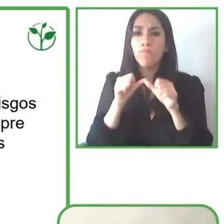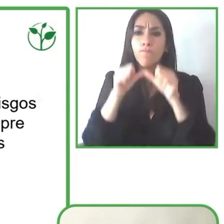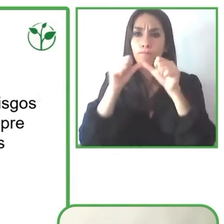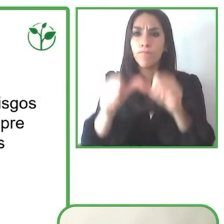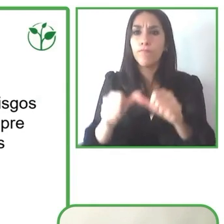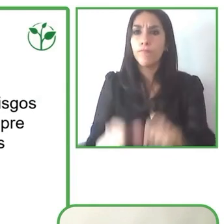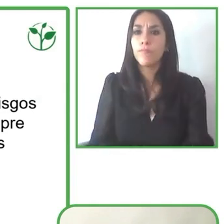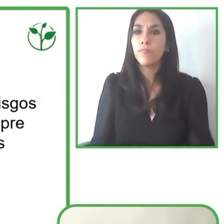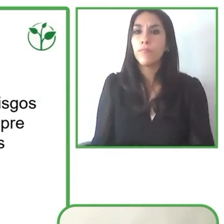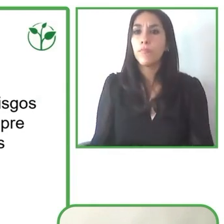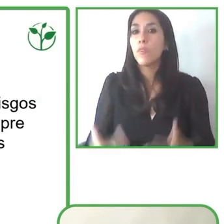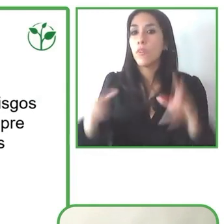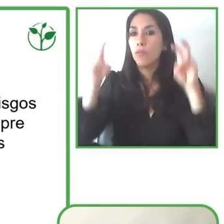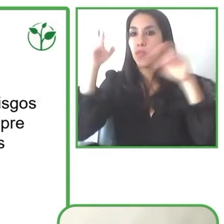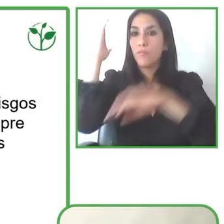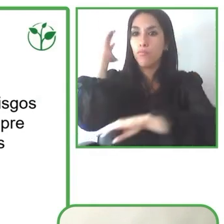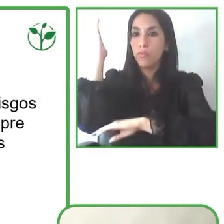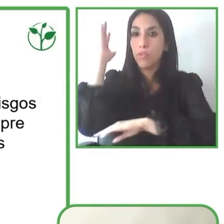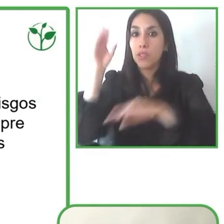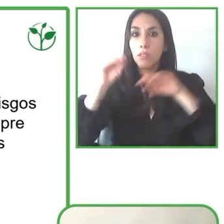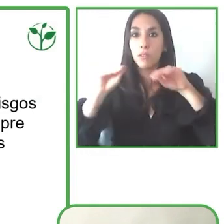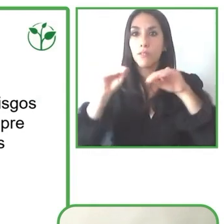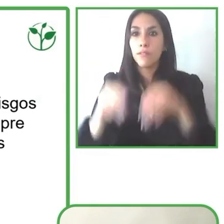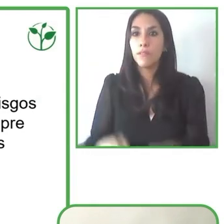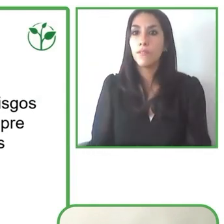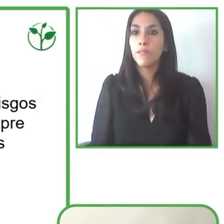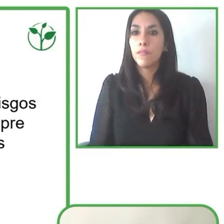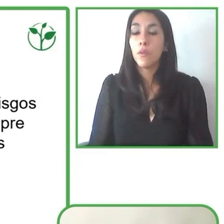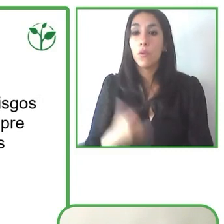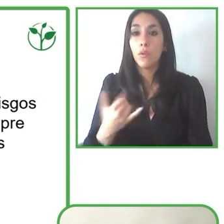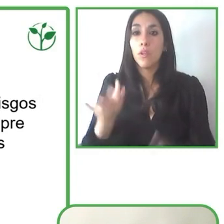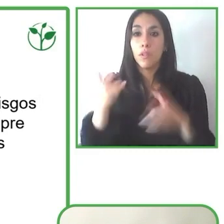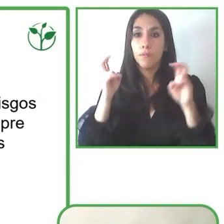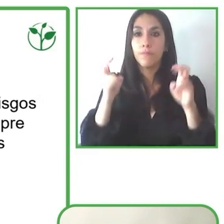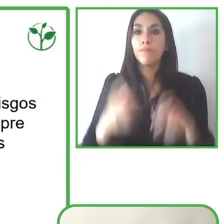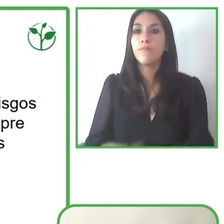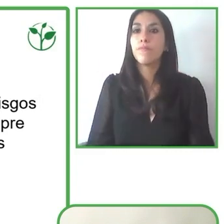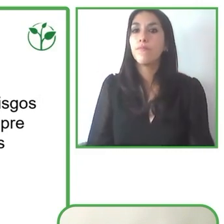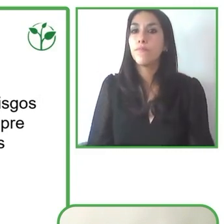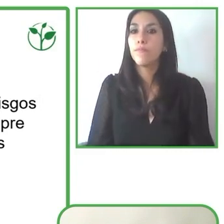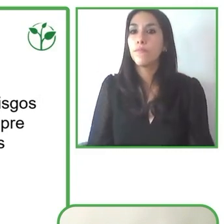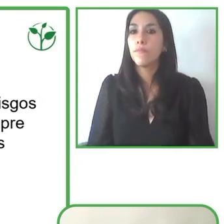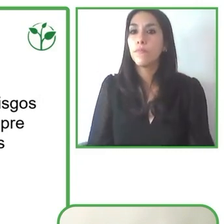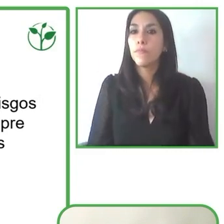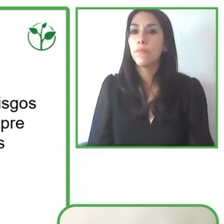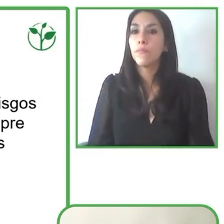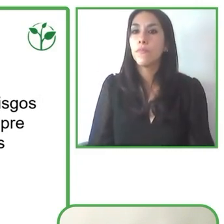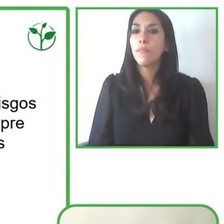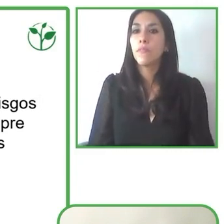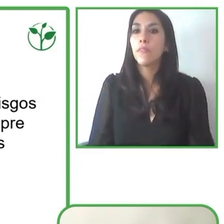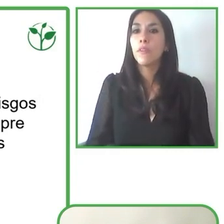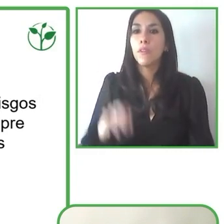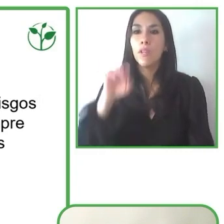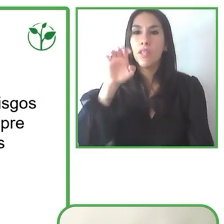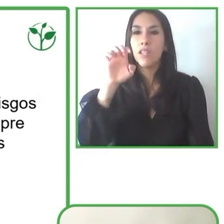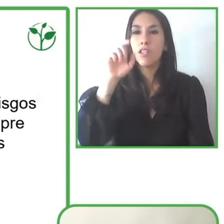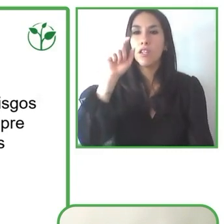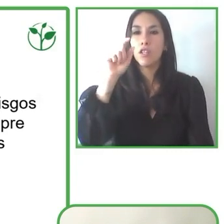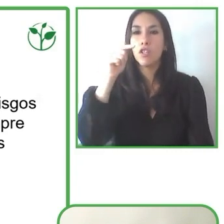And so that's why we work on in of our training as well. In that sense, we always think about going that extra mile. It sets us apart.